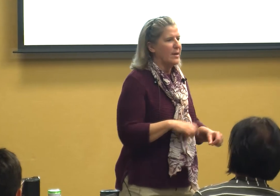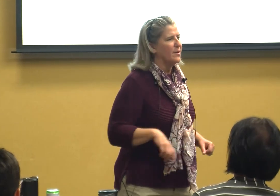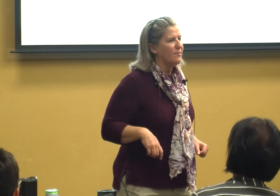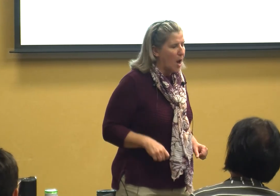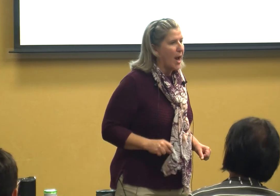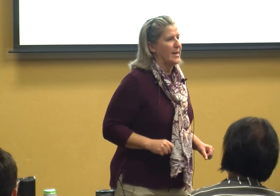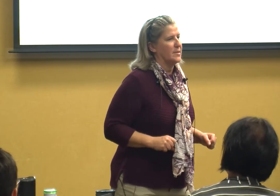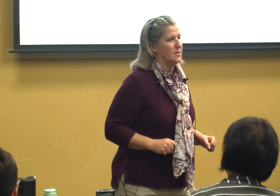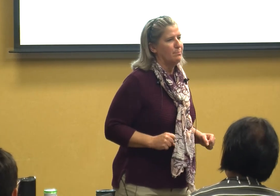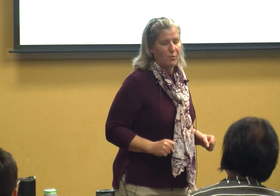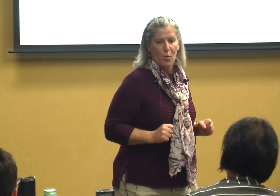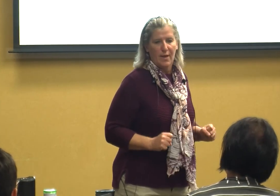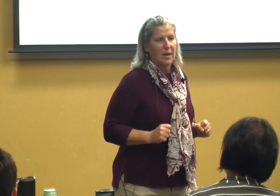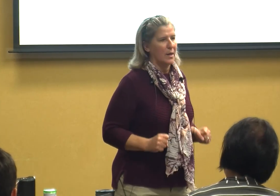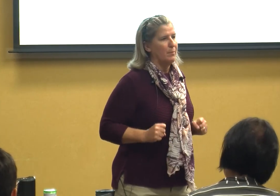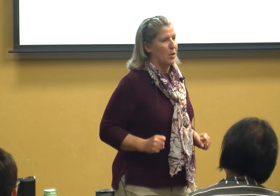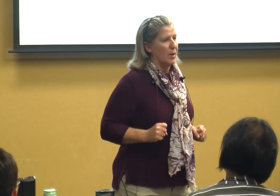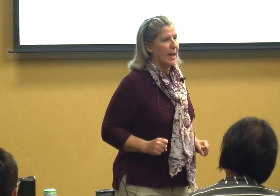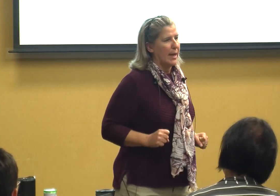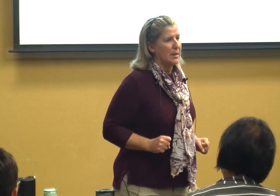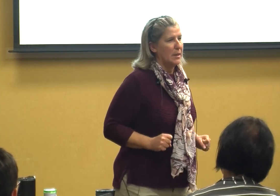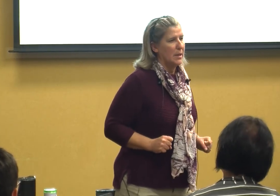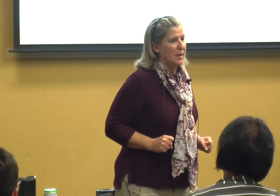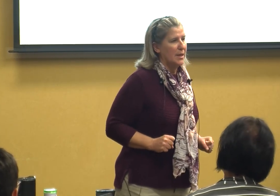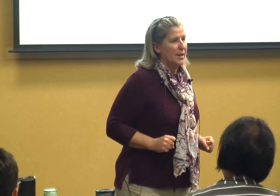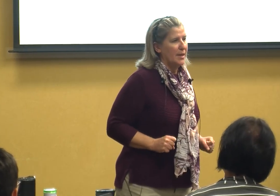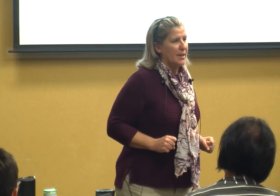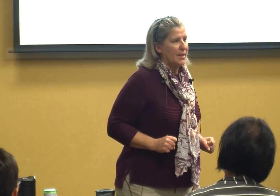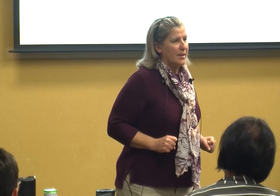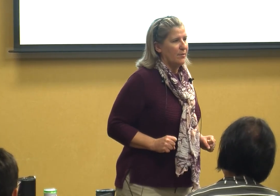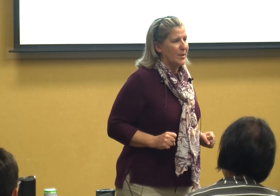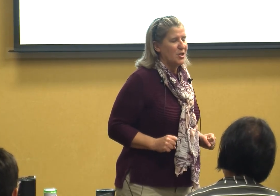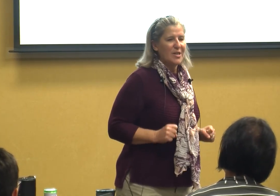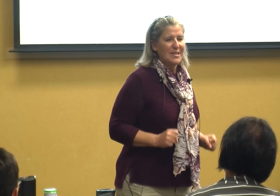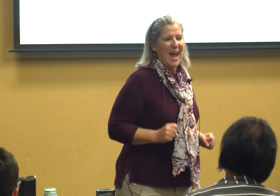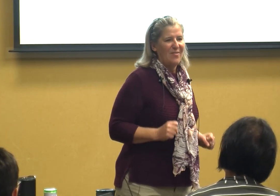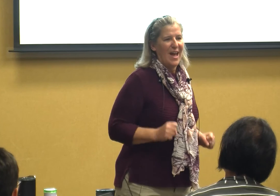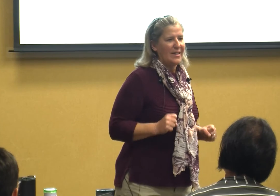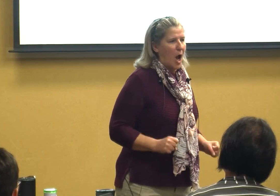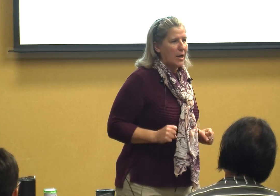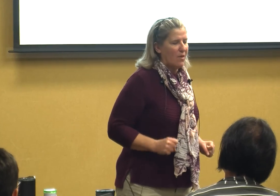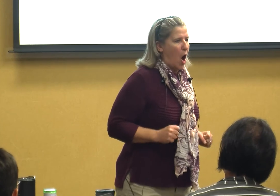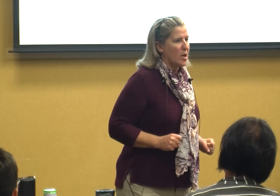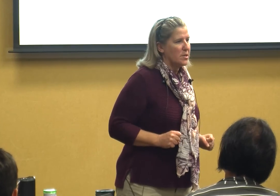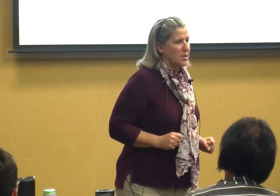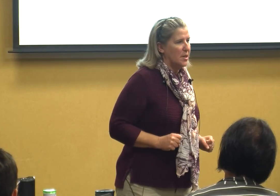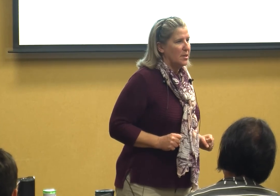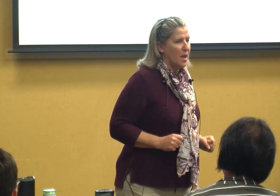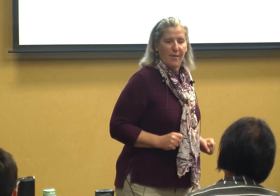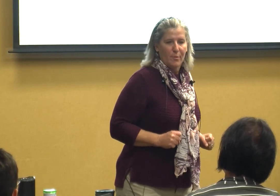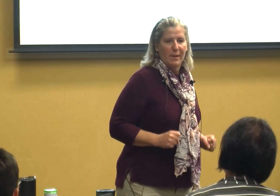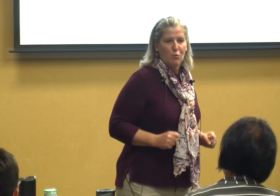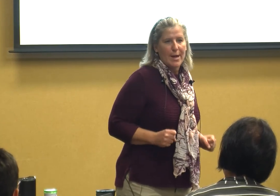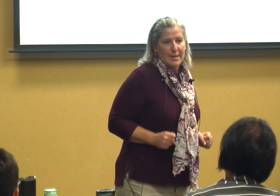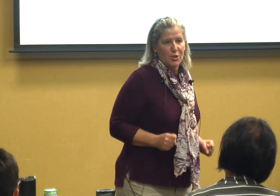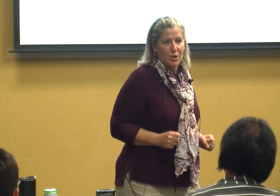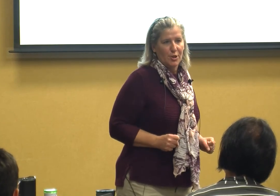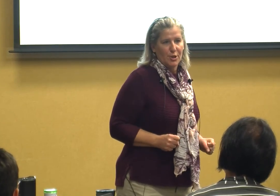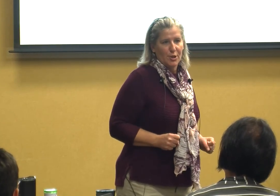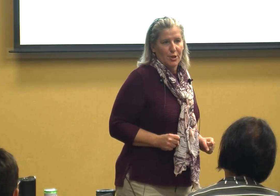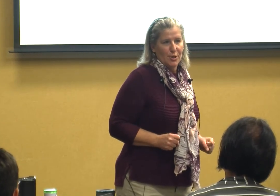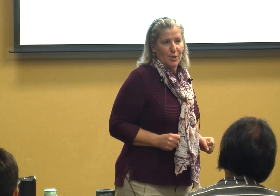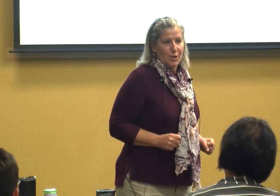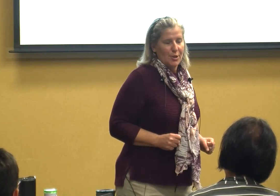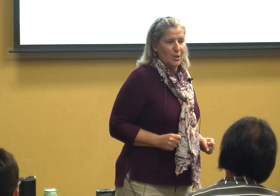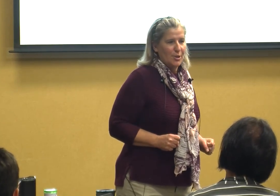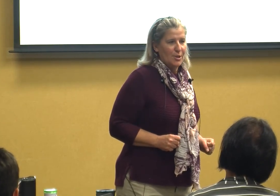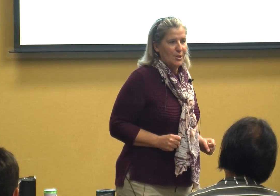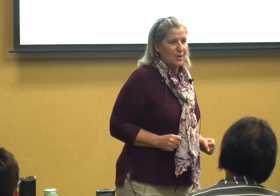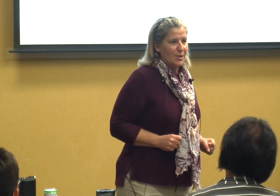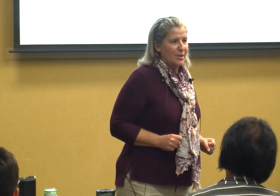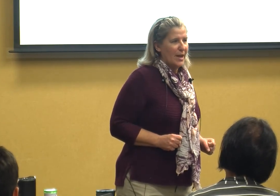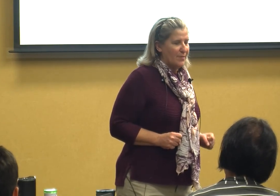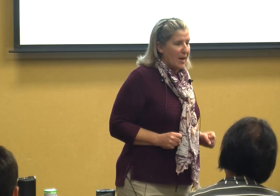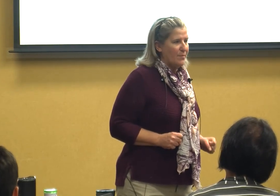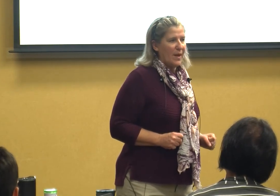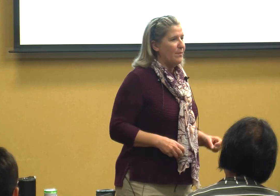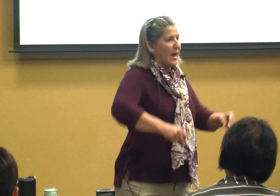device before they can communicate if we just had that dynabox life would be rich and then then they